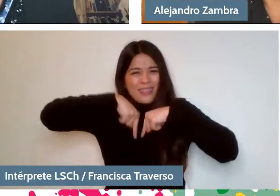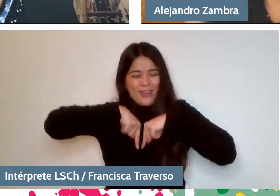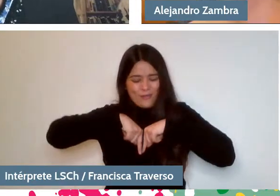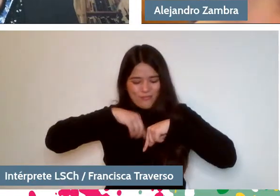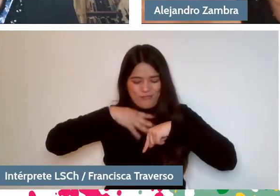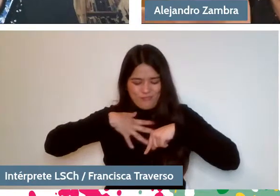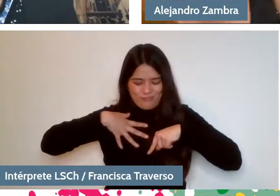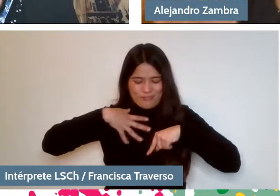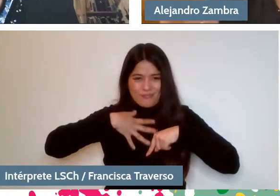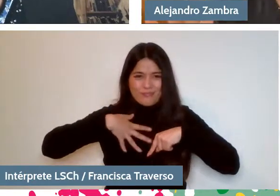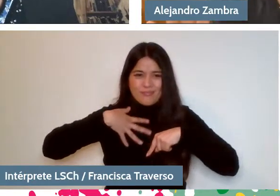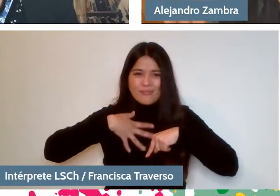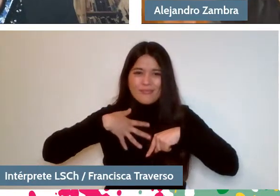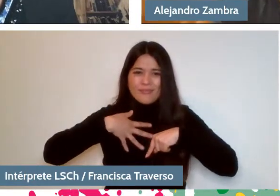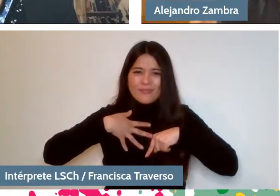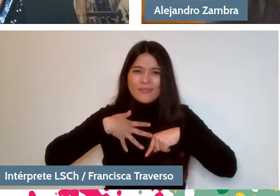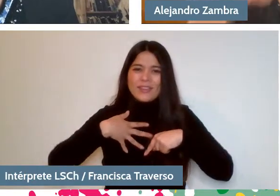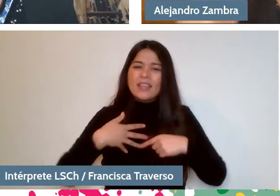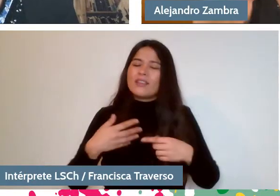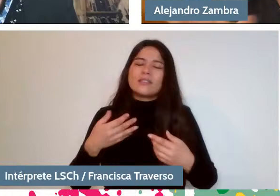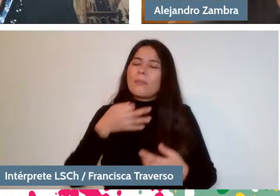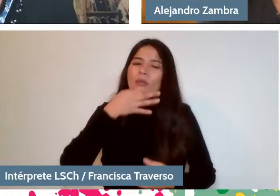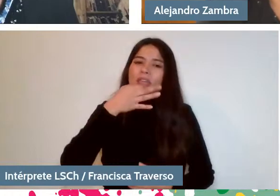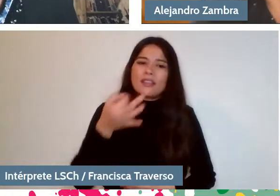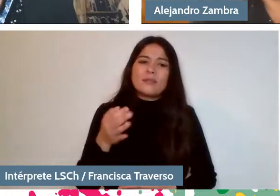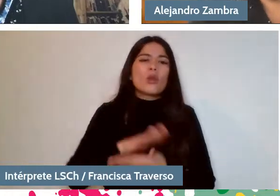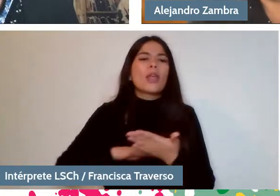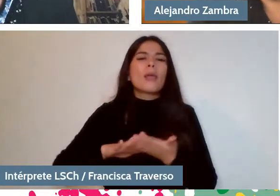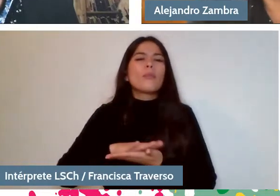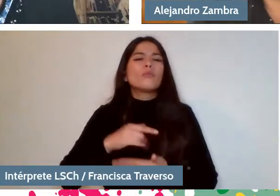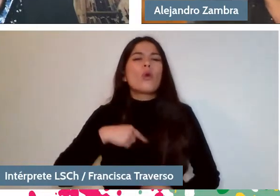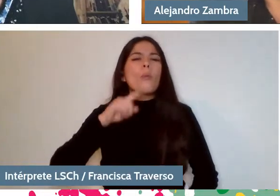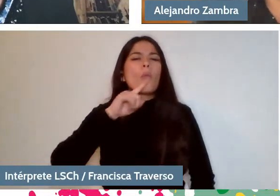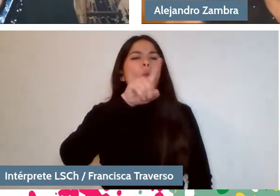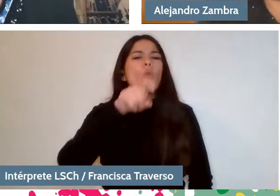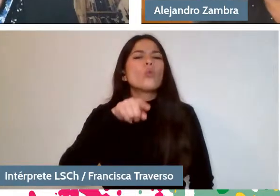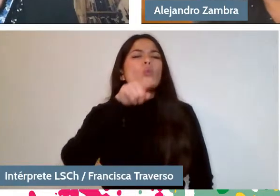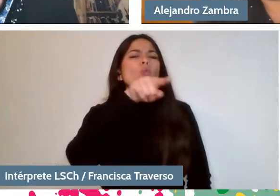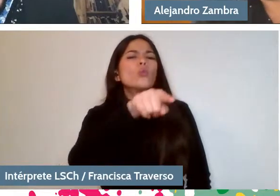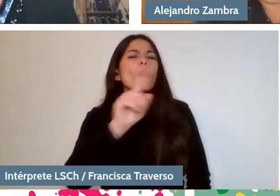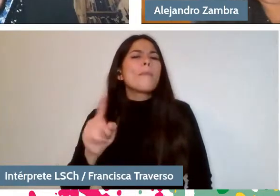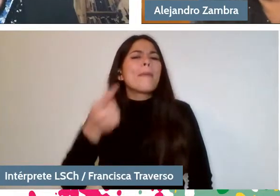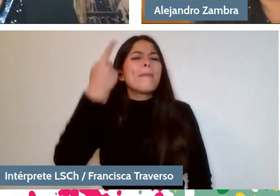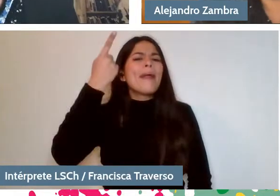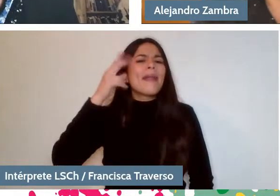To put it more specifically, if I ask you your first memory. What is your first memory today?